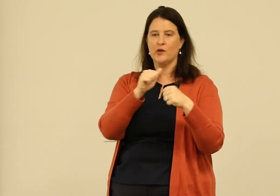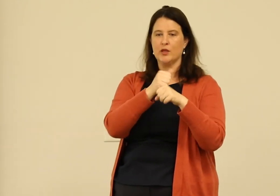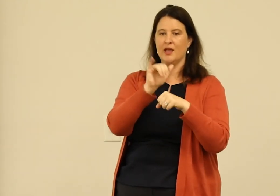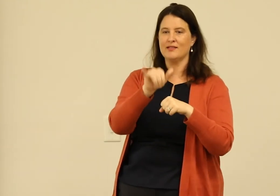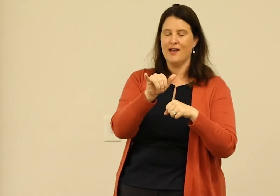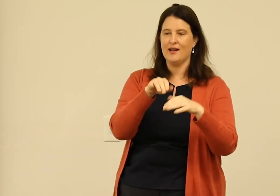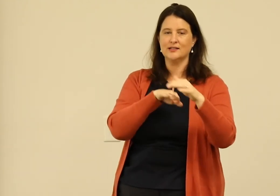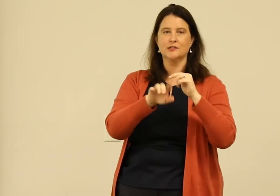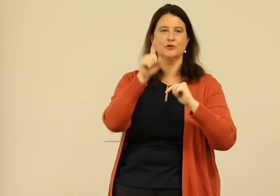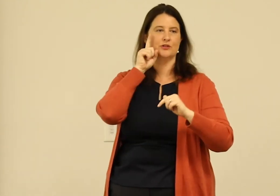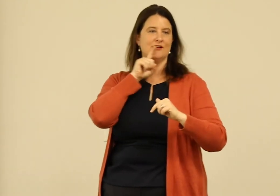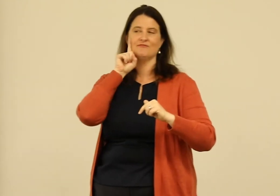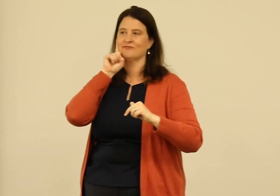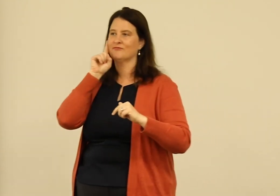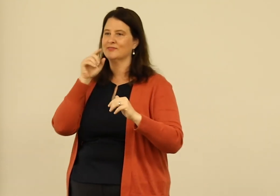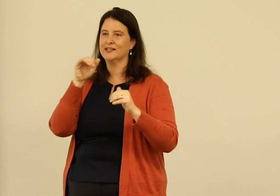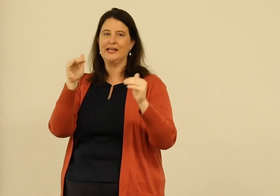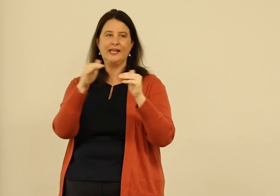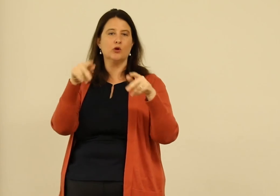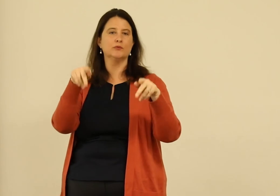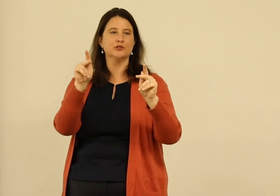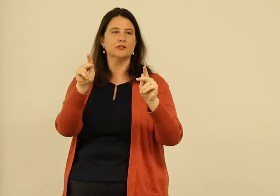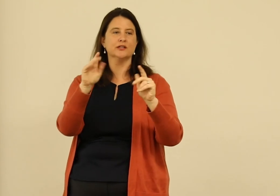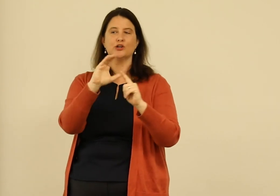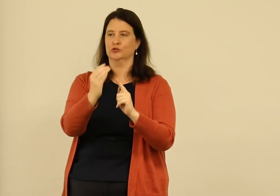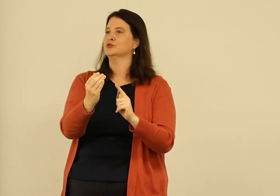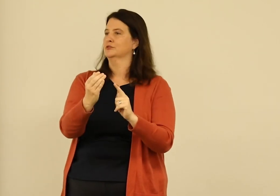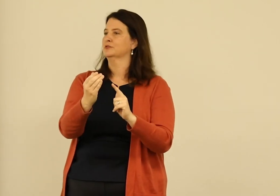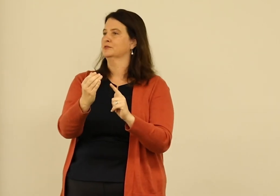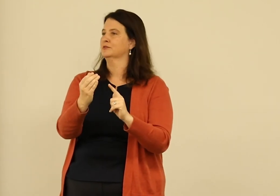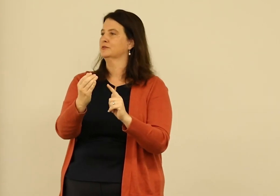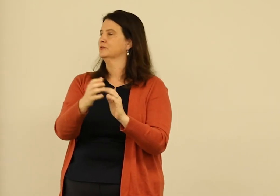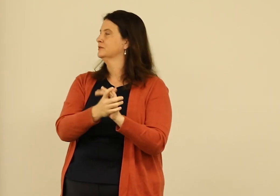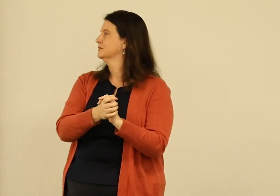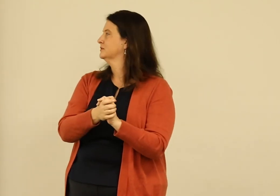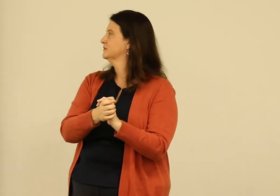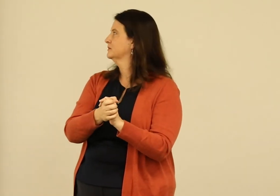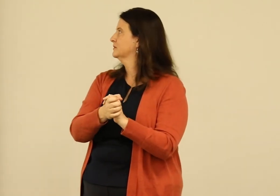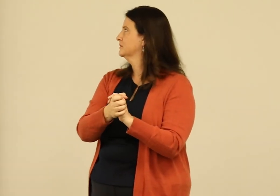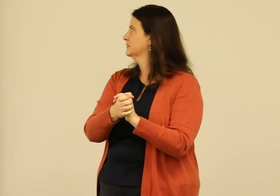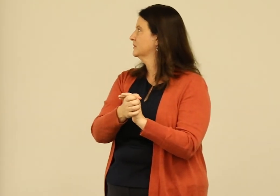How do we make that culture accessible to deaf individuals and make that an equal opportunity culture?